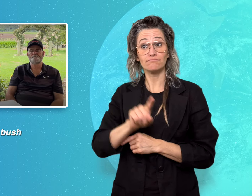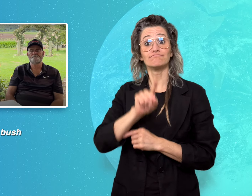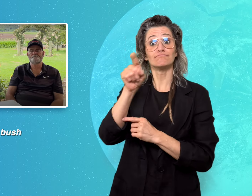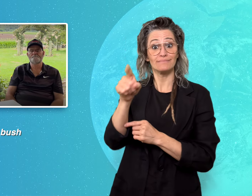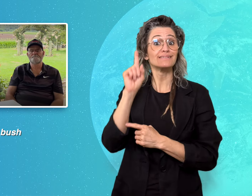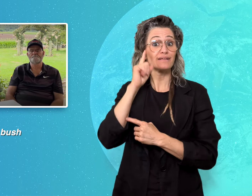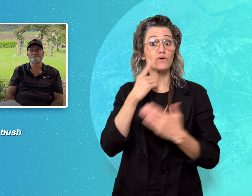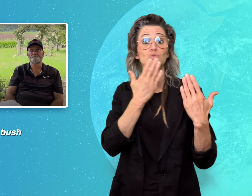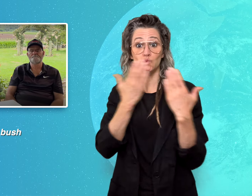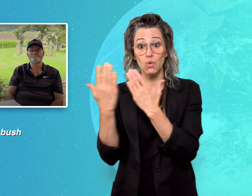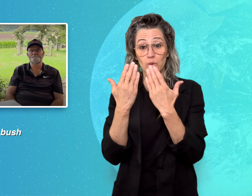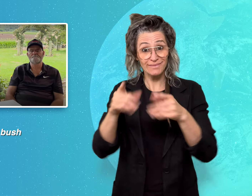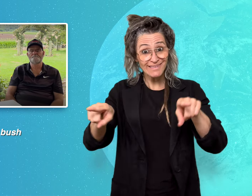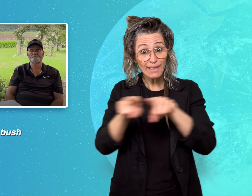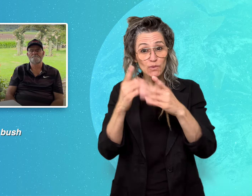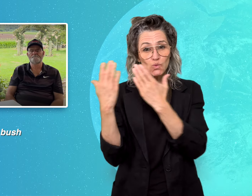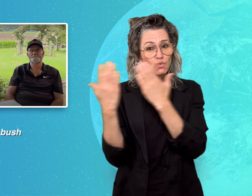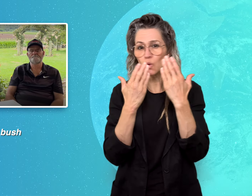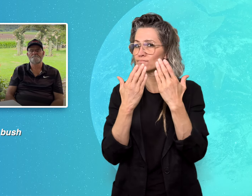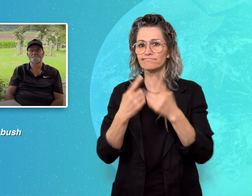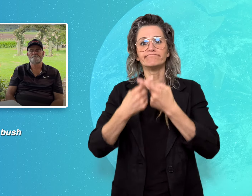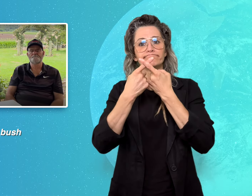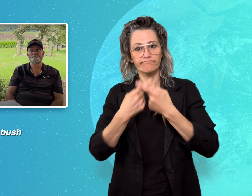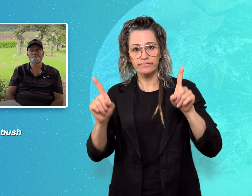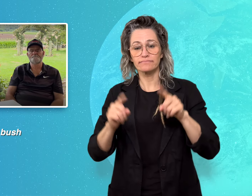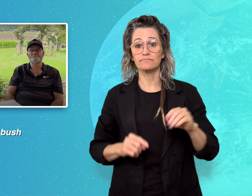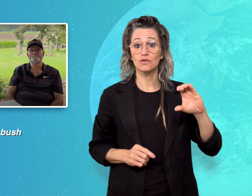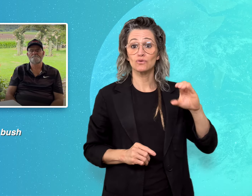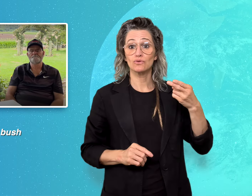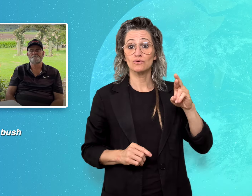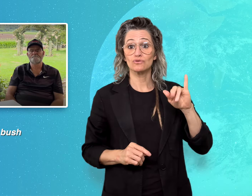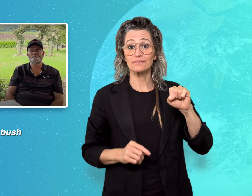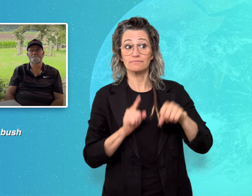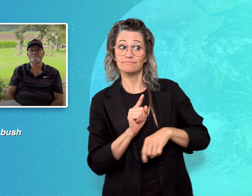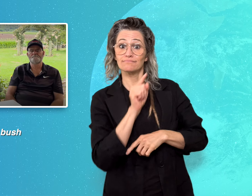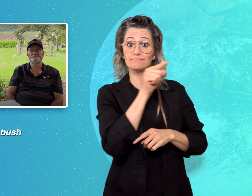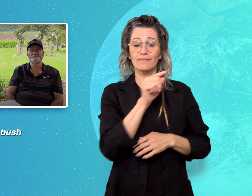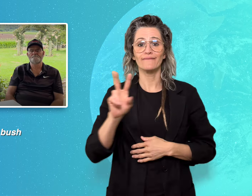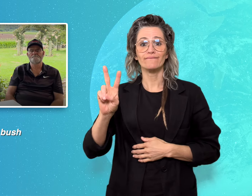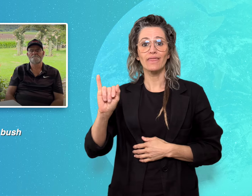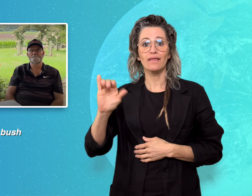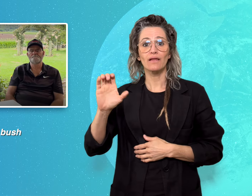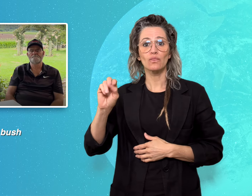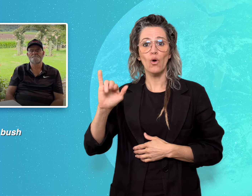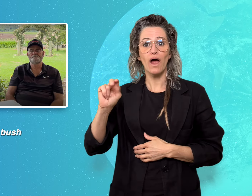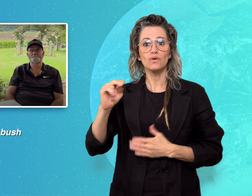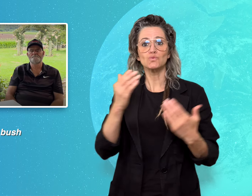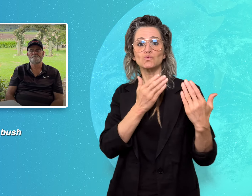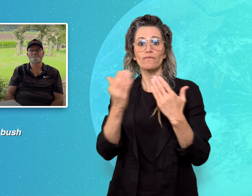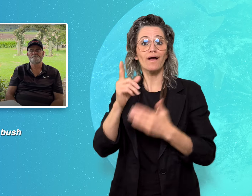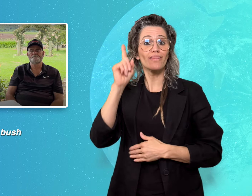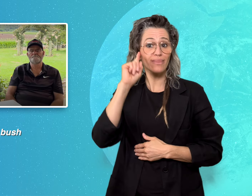went to Victorian School for the Deaf, and Peter went